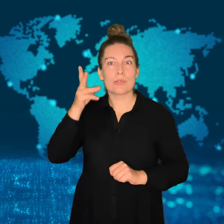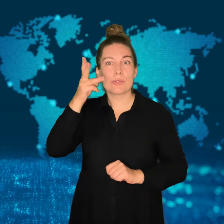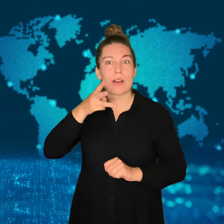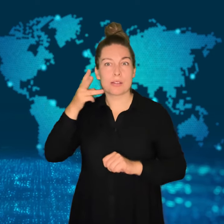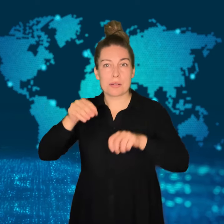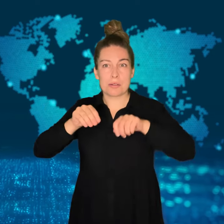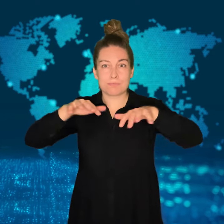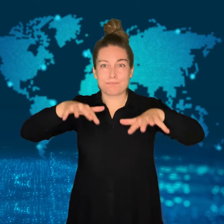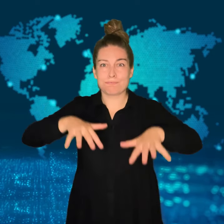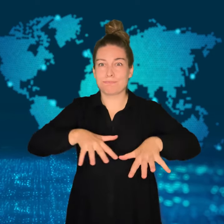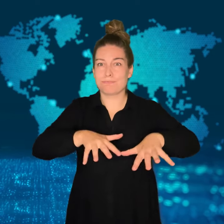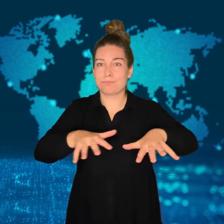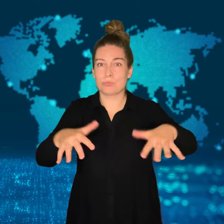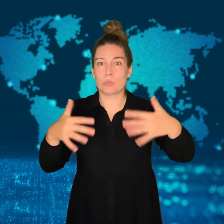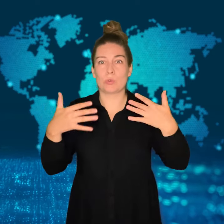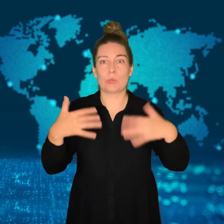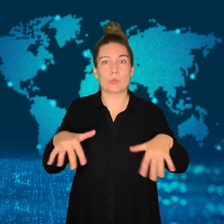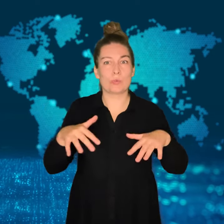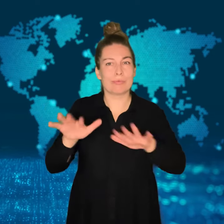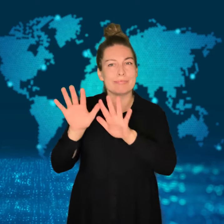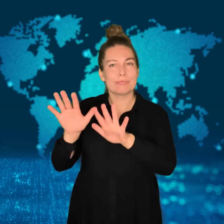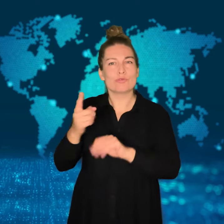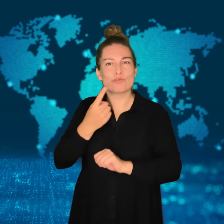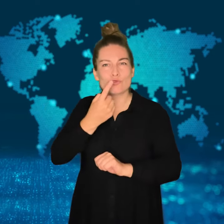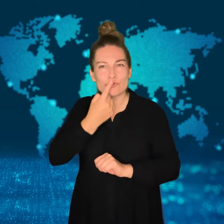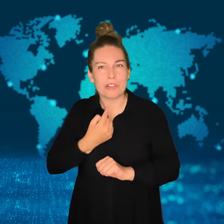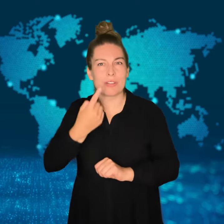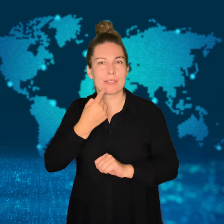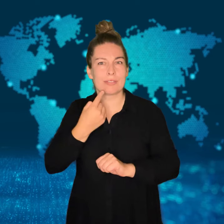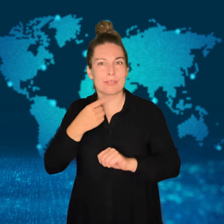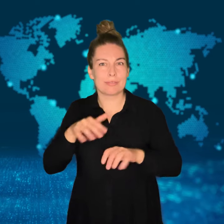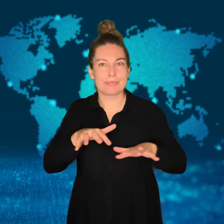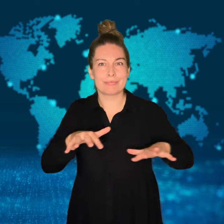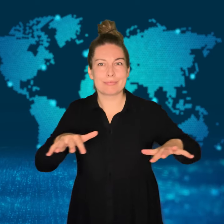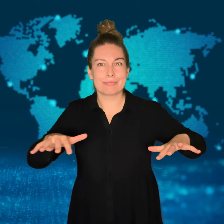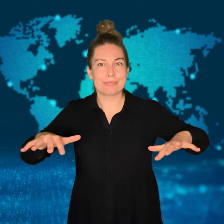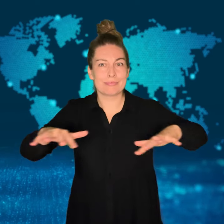the wine as those tanks burst.